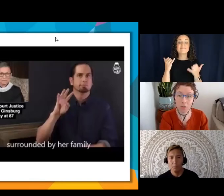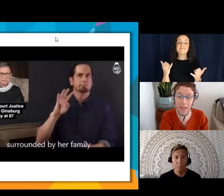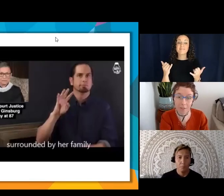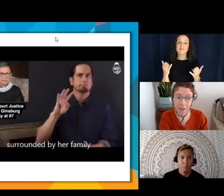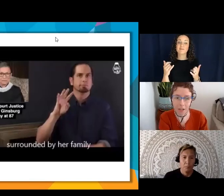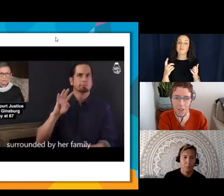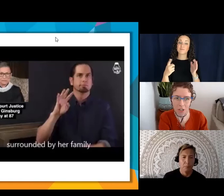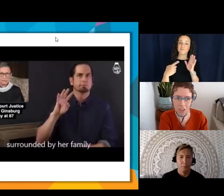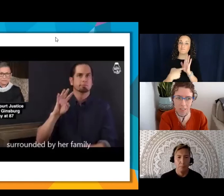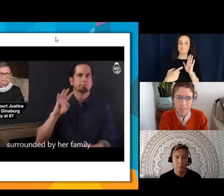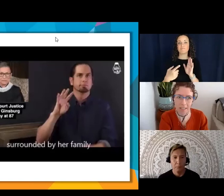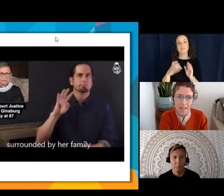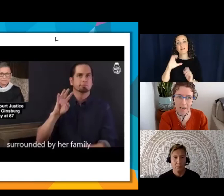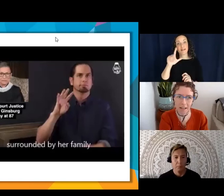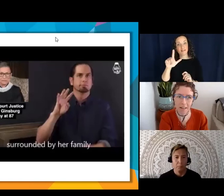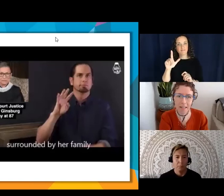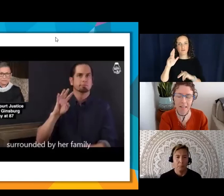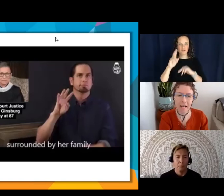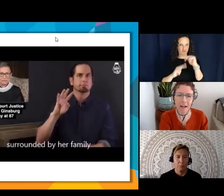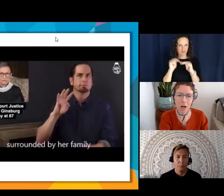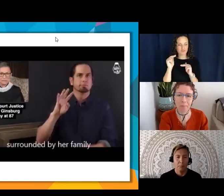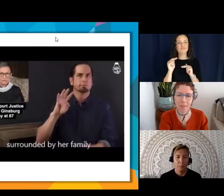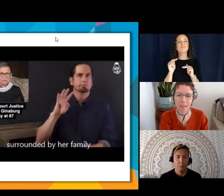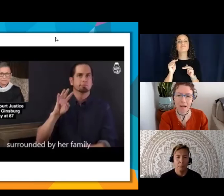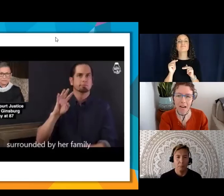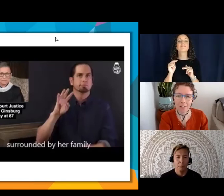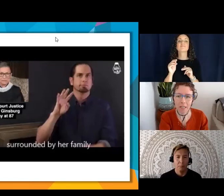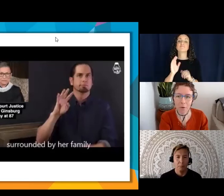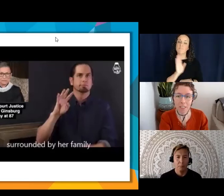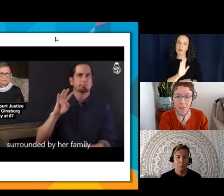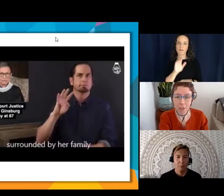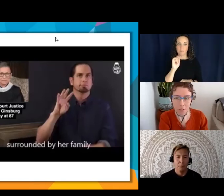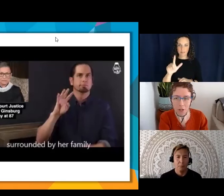classifier constructions - in ASL, I have a clip from a different news show. This is